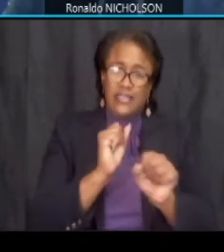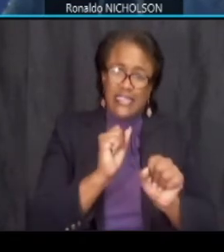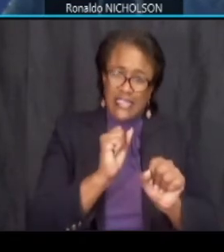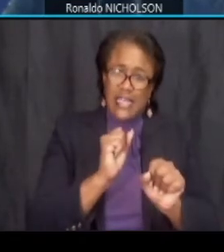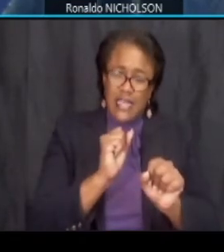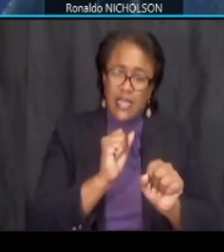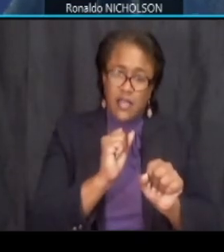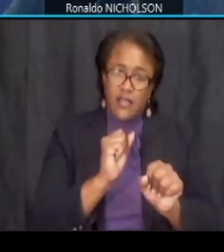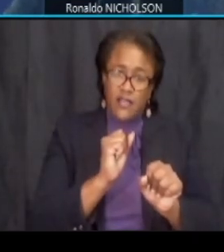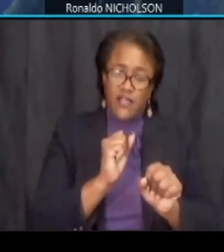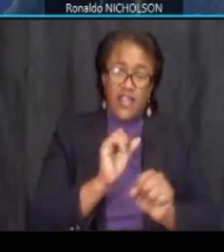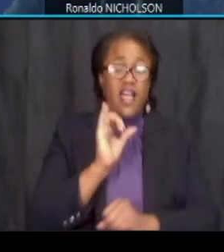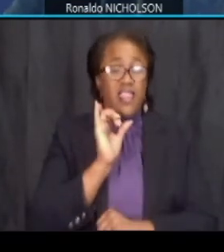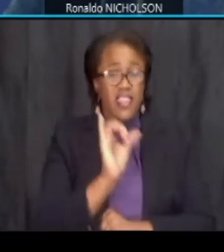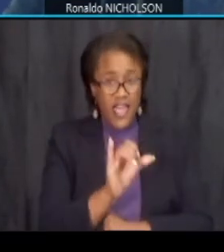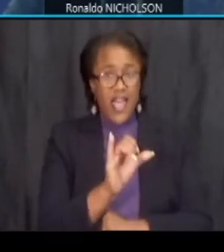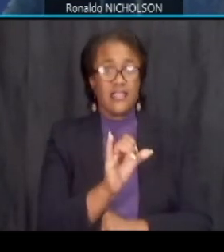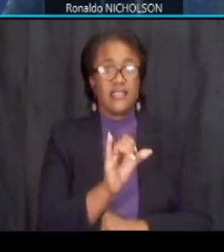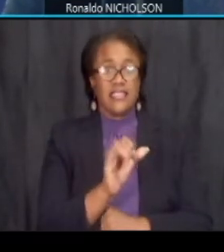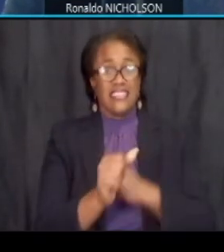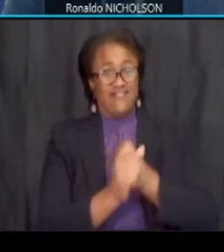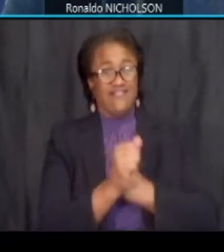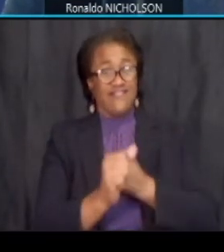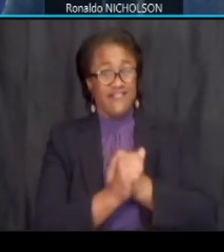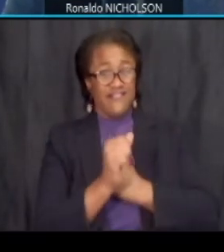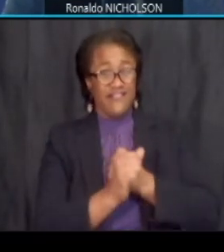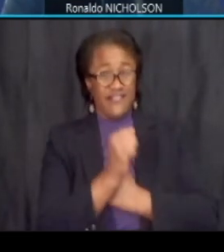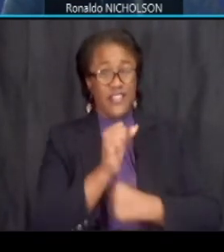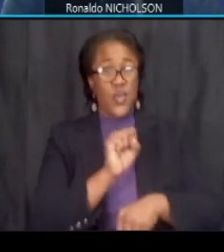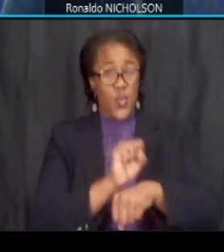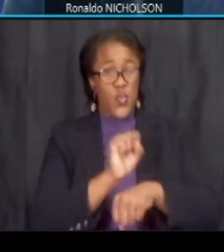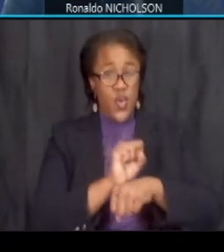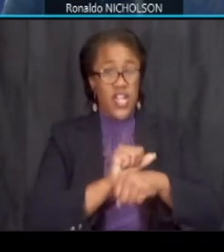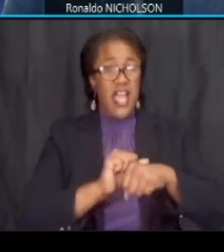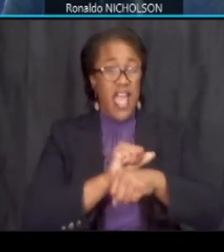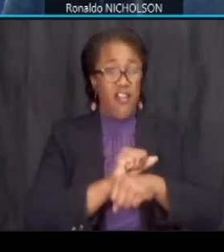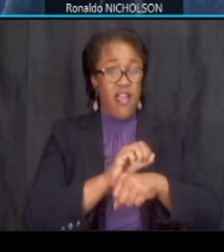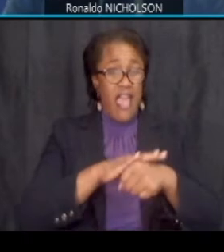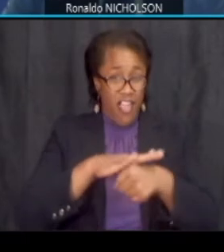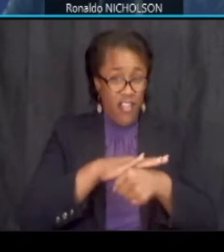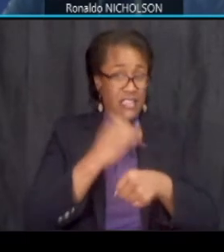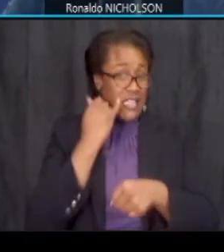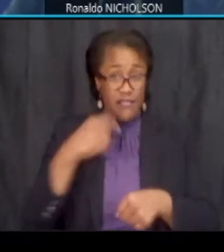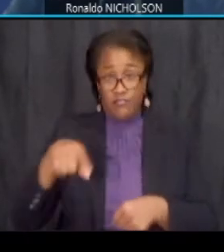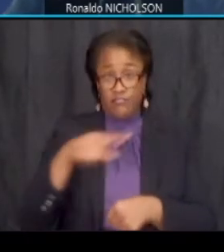because these are hazardous work zones for those not familiar with them